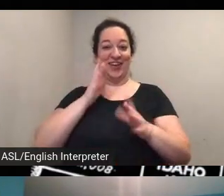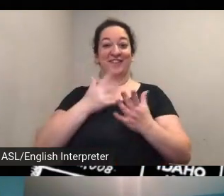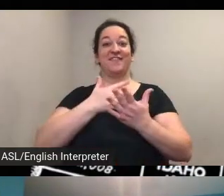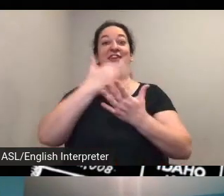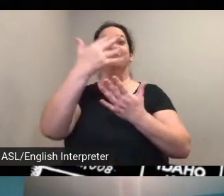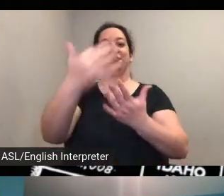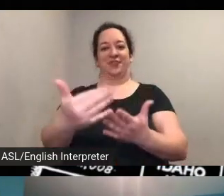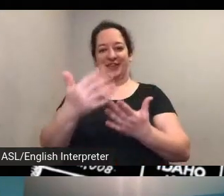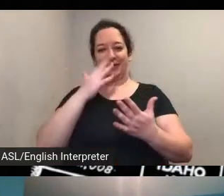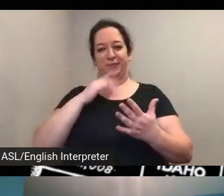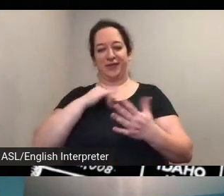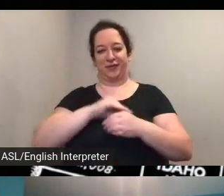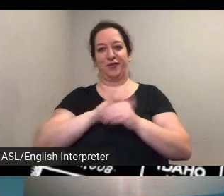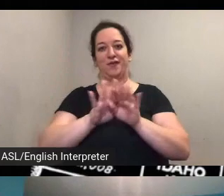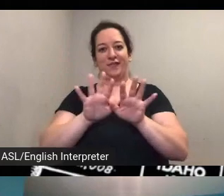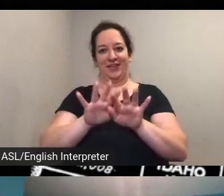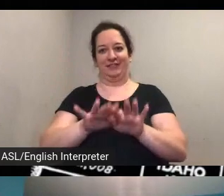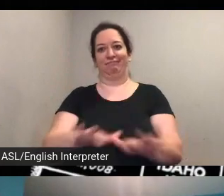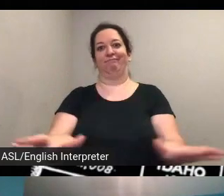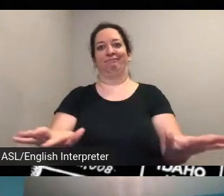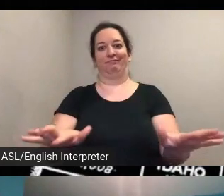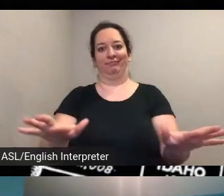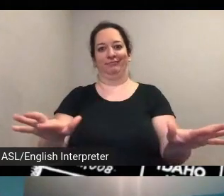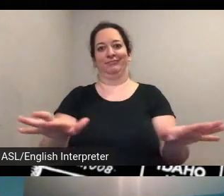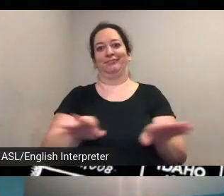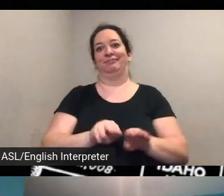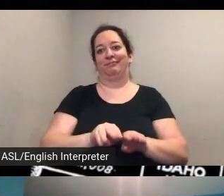things kind of die down with covet there's a lot of